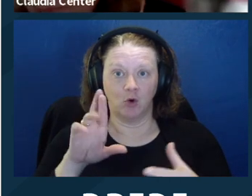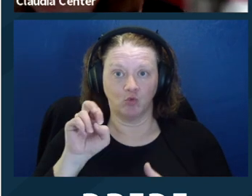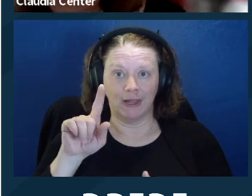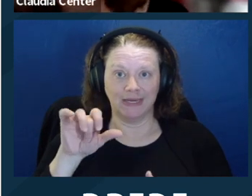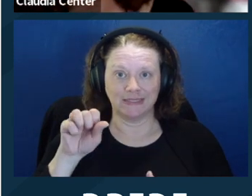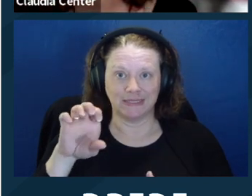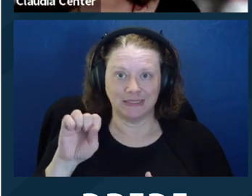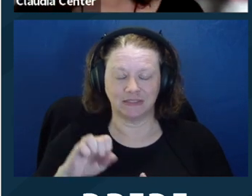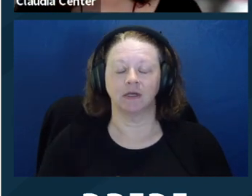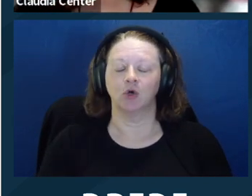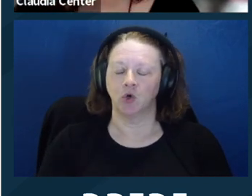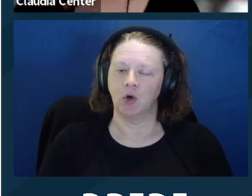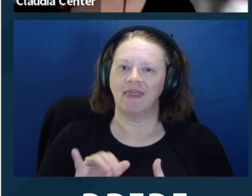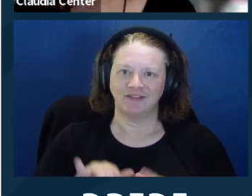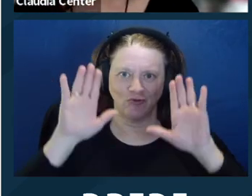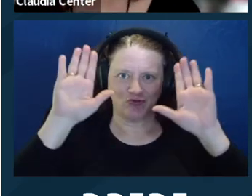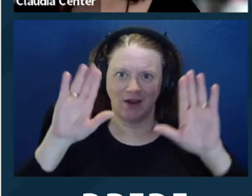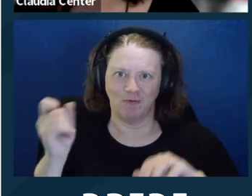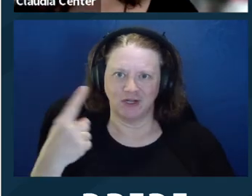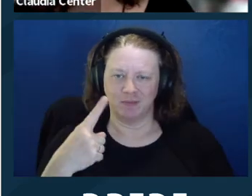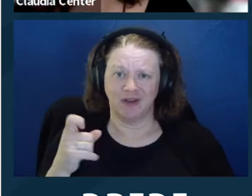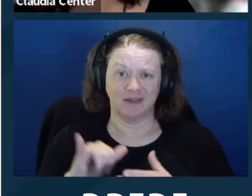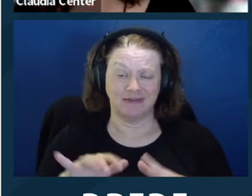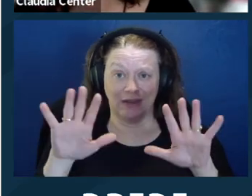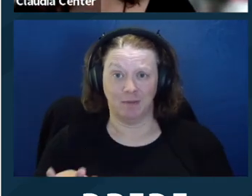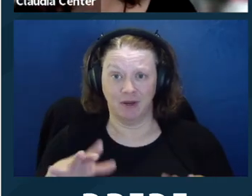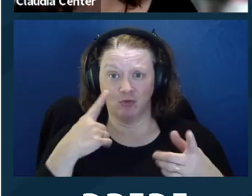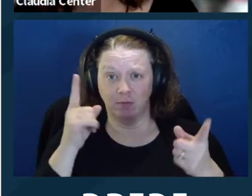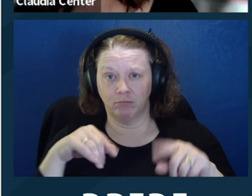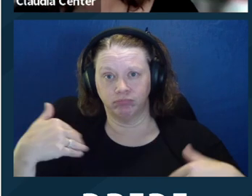for settlement releases? Oh, that's a great question because settlement documents are